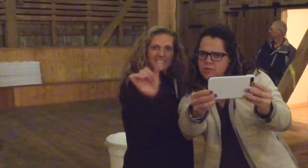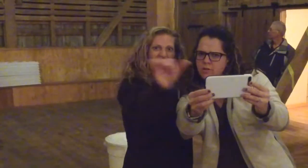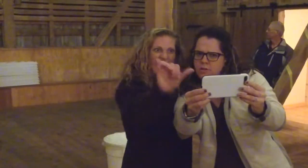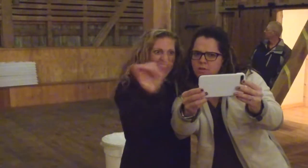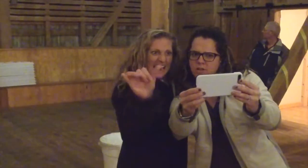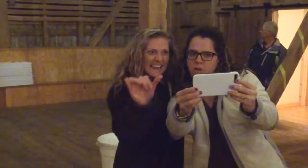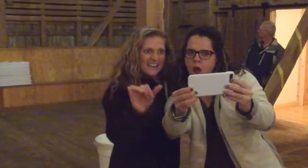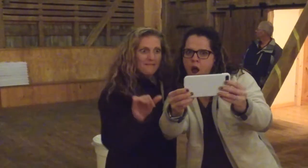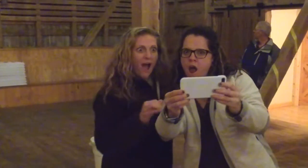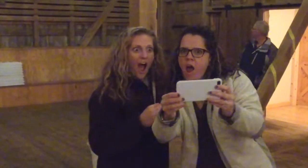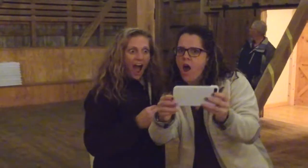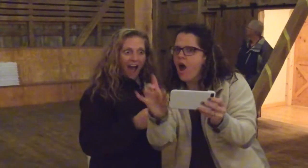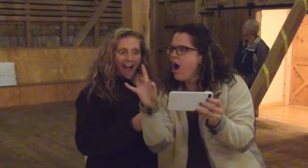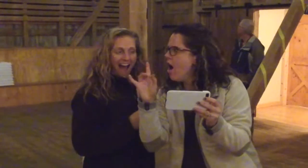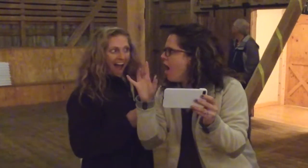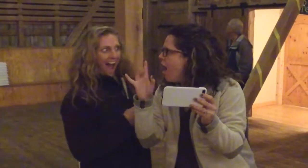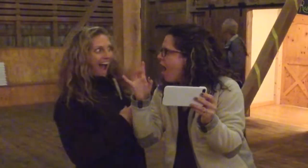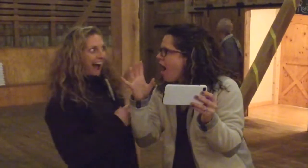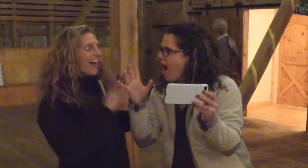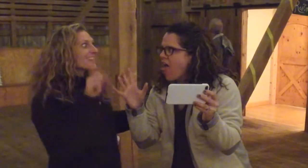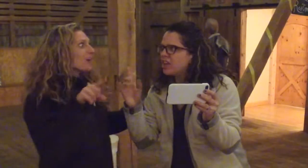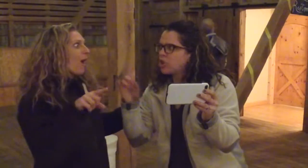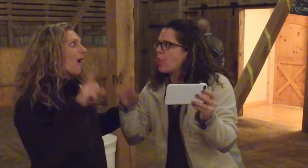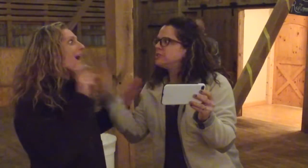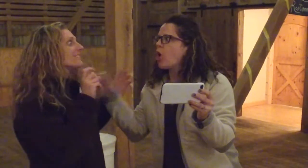SAME!!! LET'S MEET HIM!!